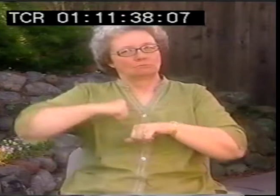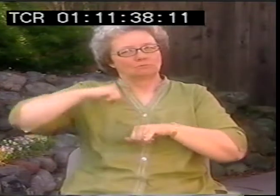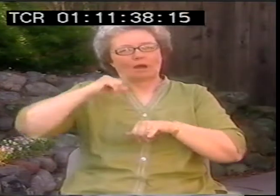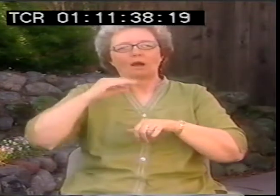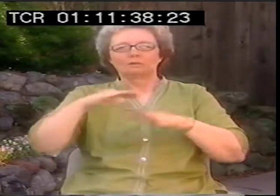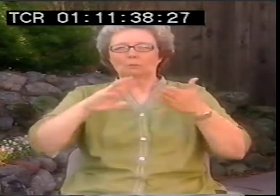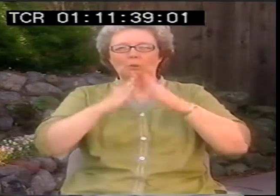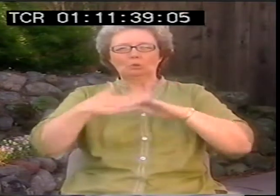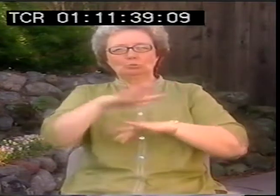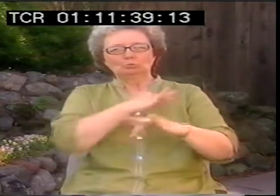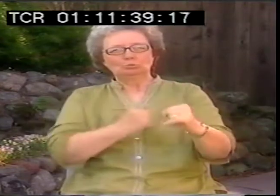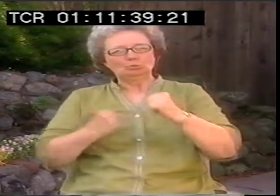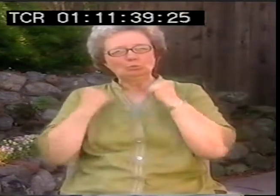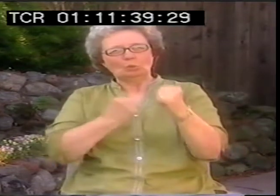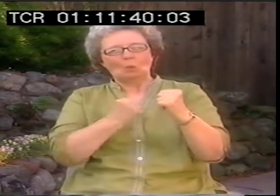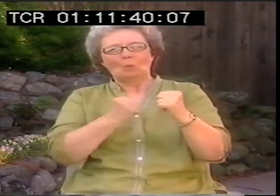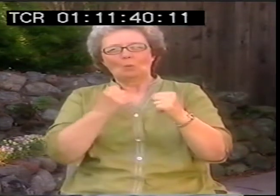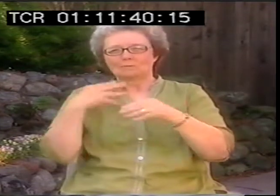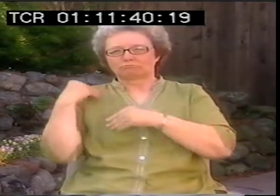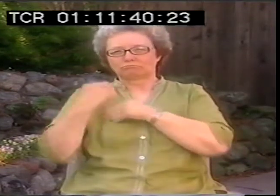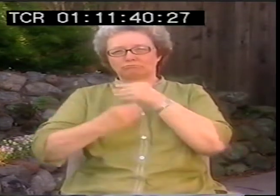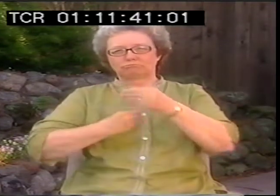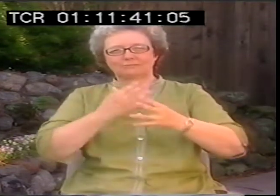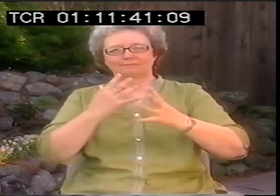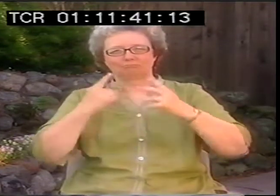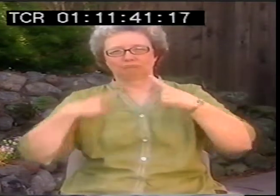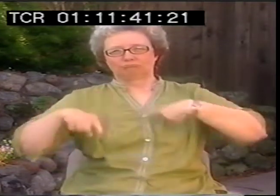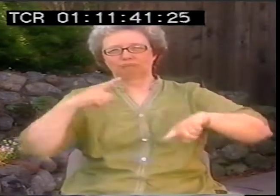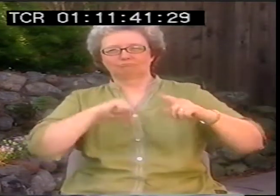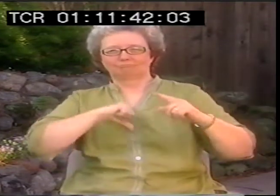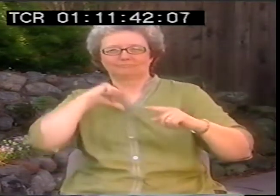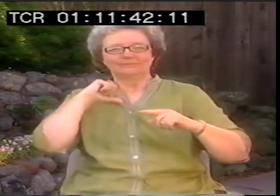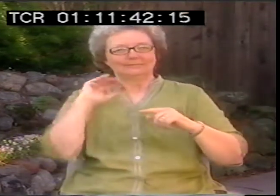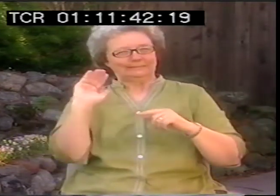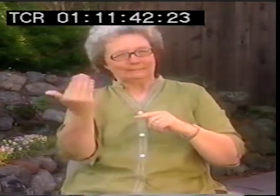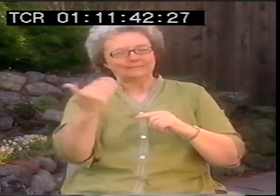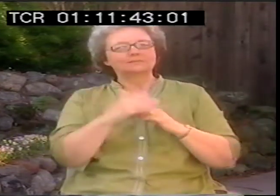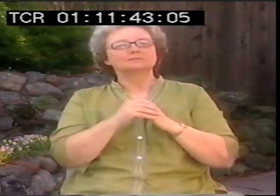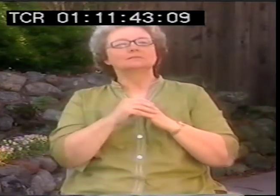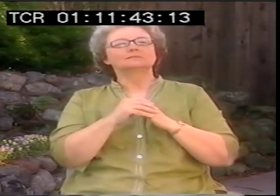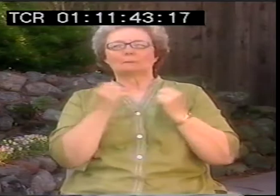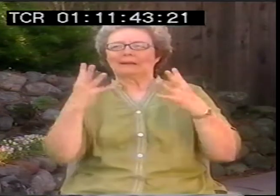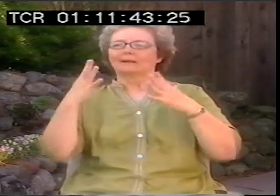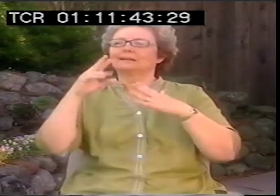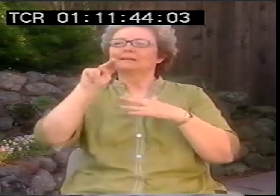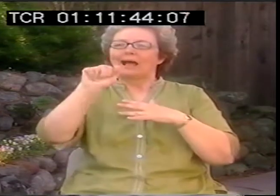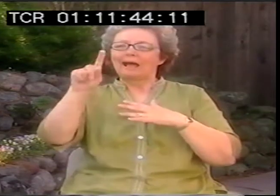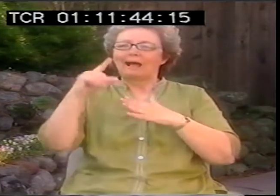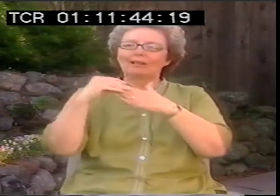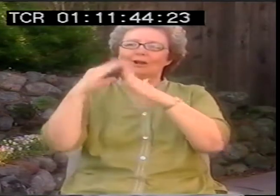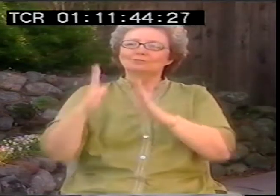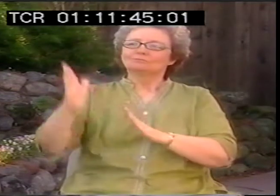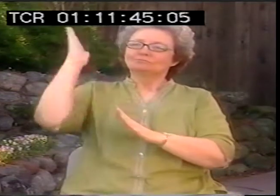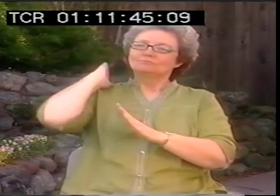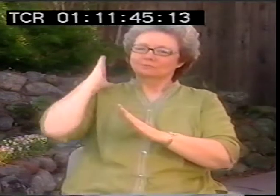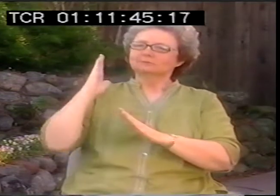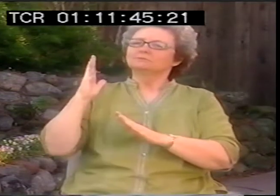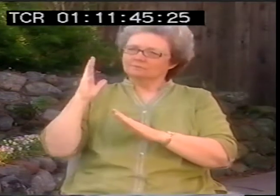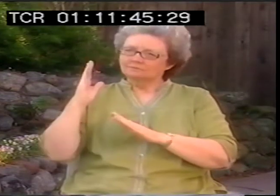They had a very strong community of signers who were proud of it. A lot of the National Association of the Deaf leaders